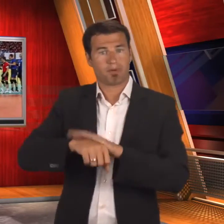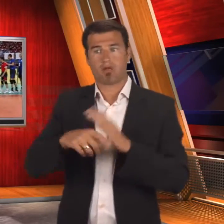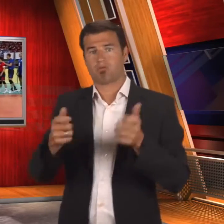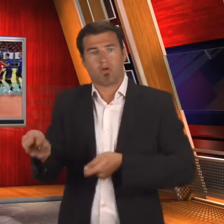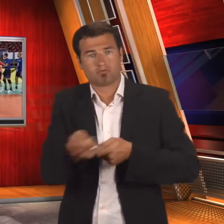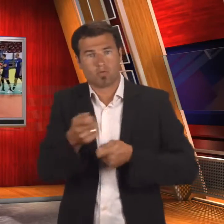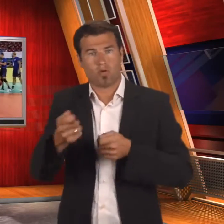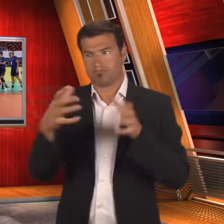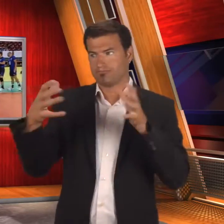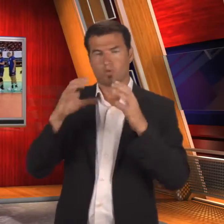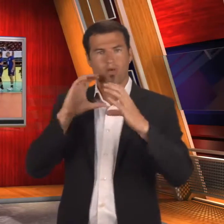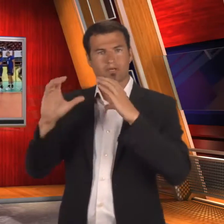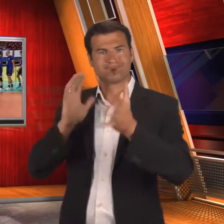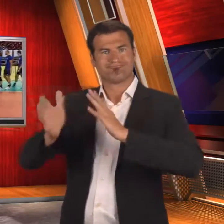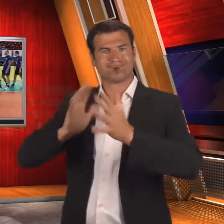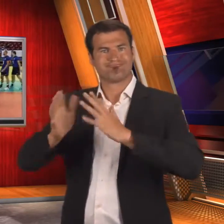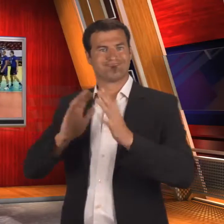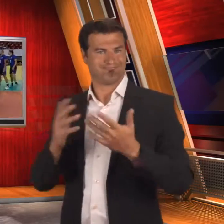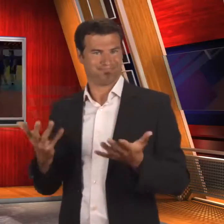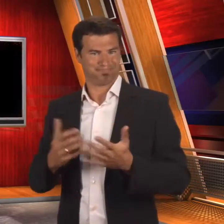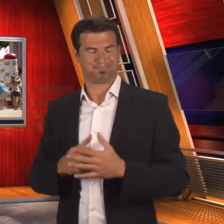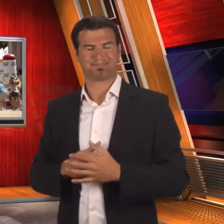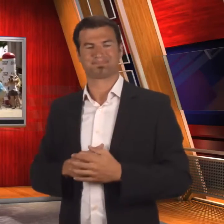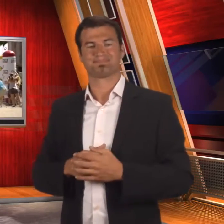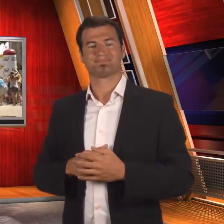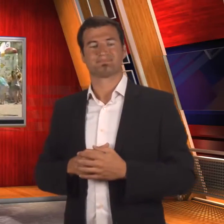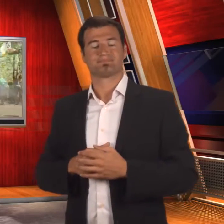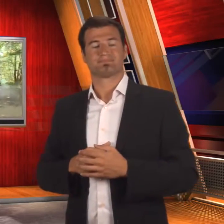any team sport.